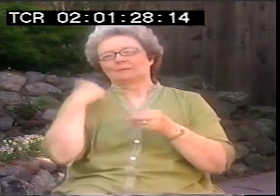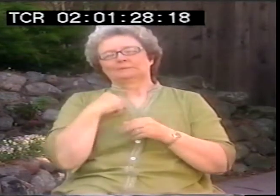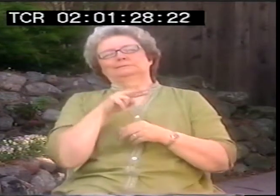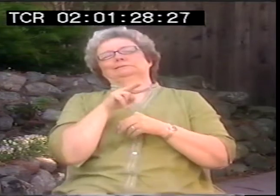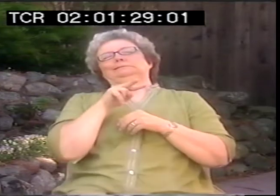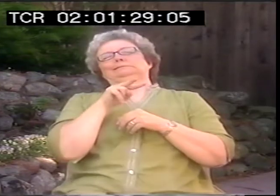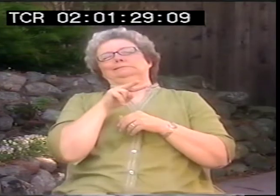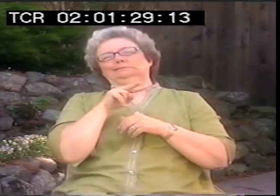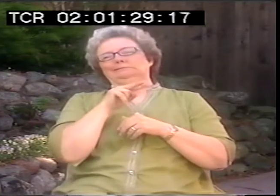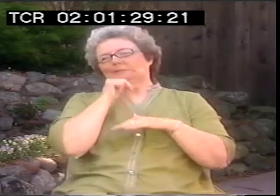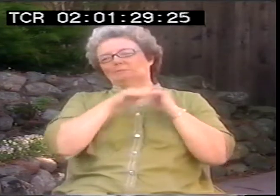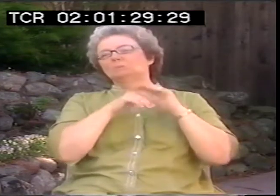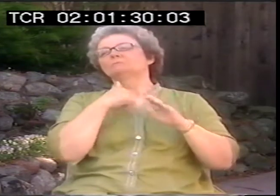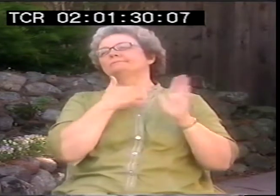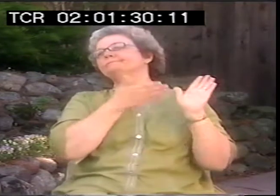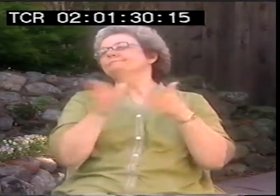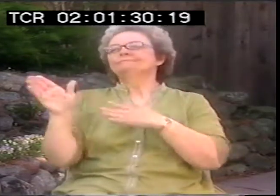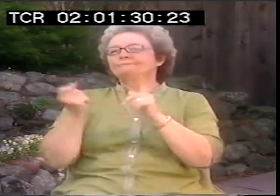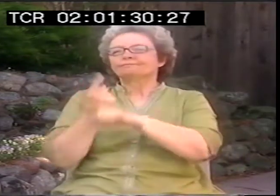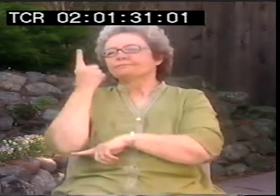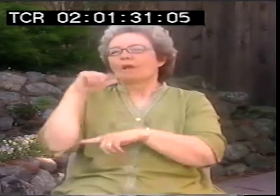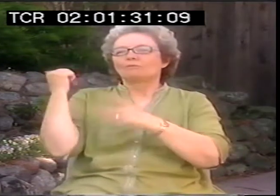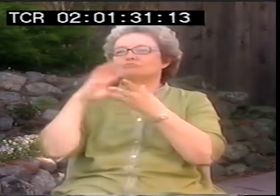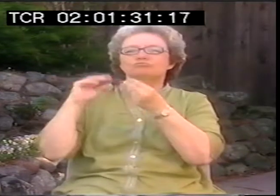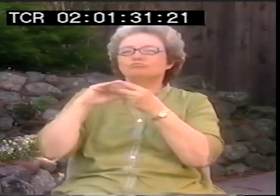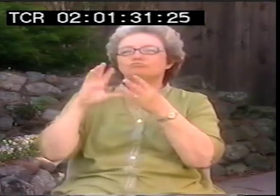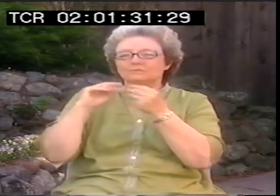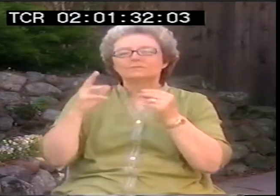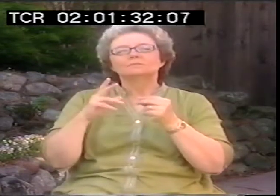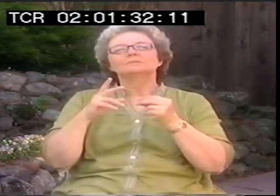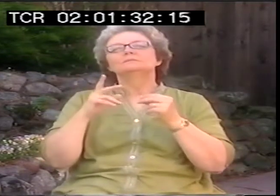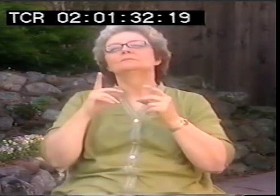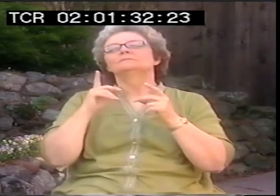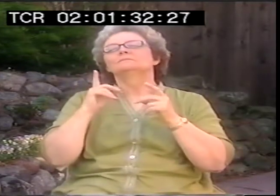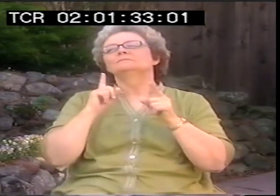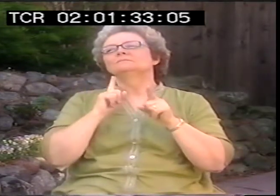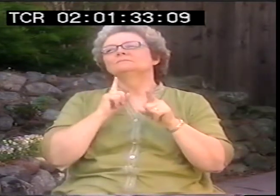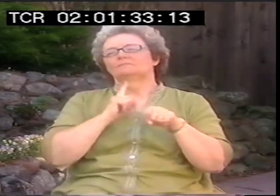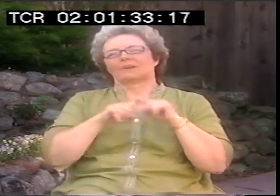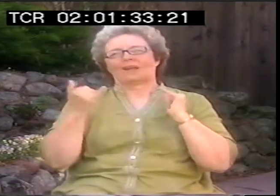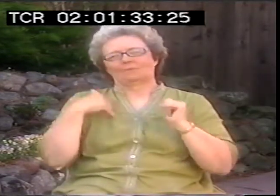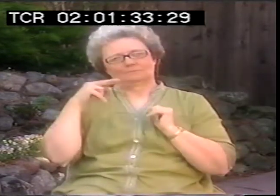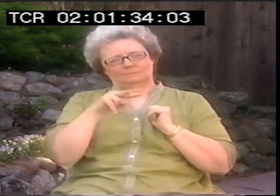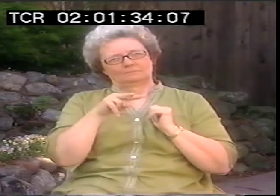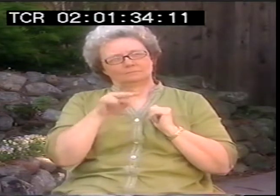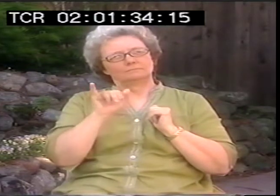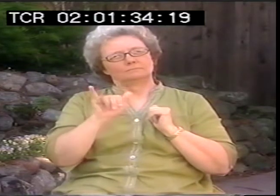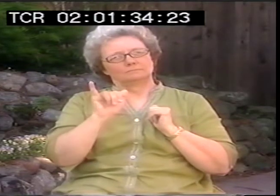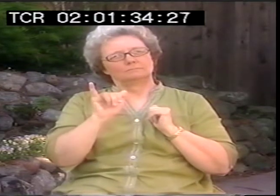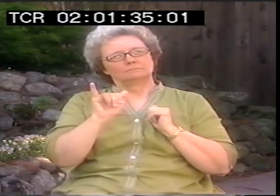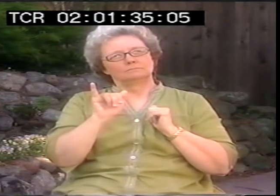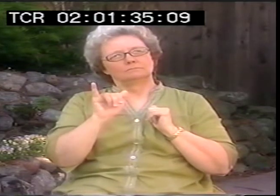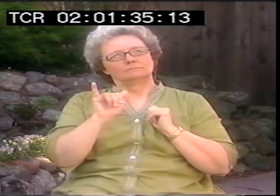And I remember that at that time, that comment came up, took me aback, and then we went on to other things other topics.